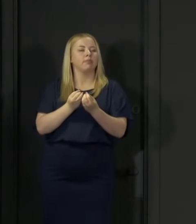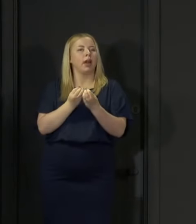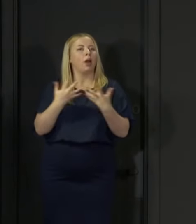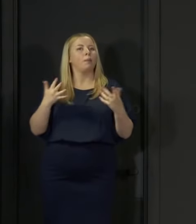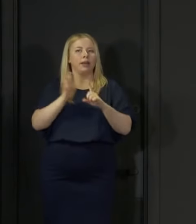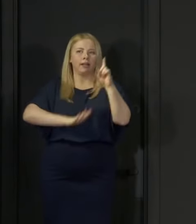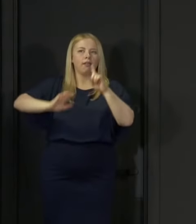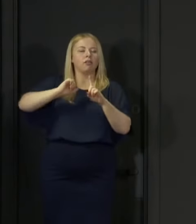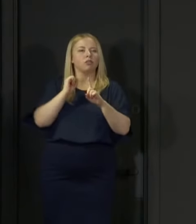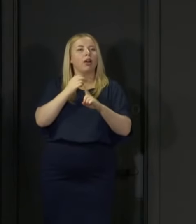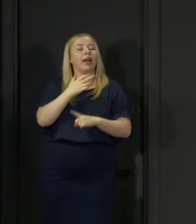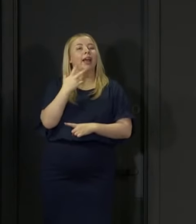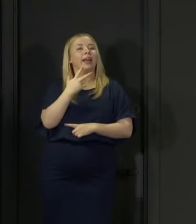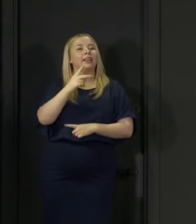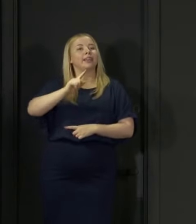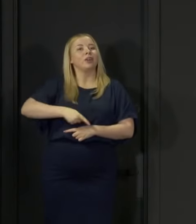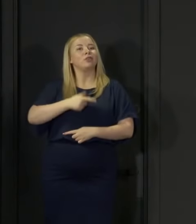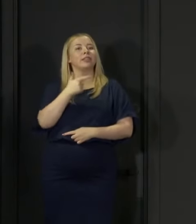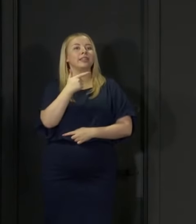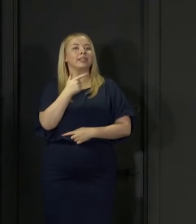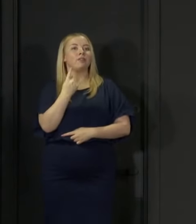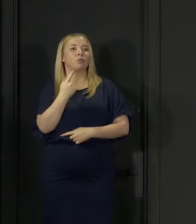to 18,717.